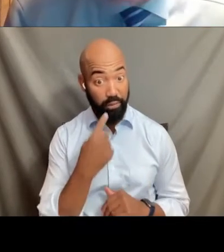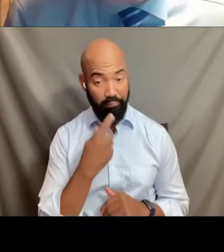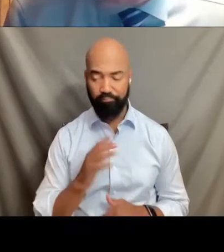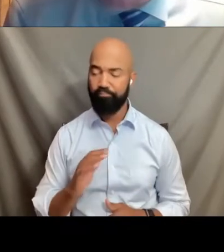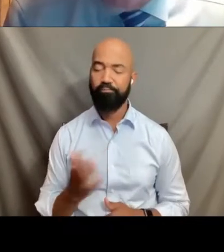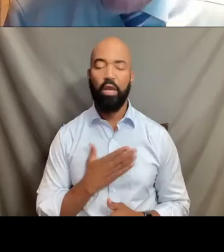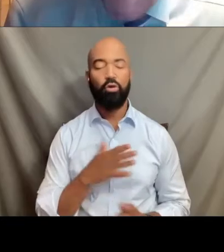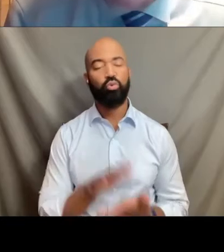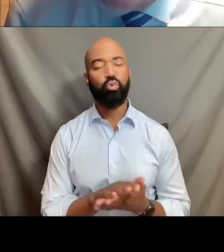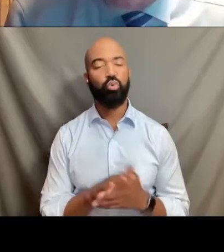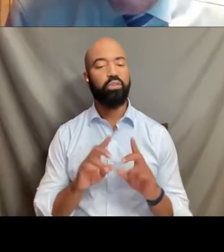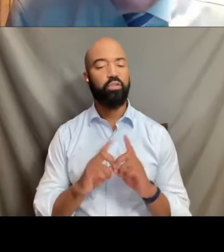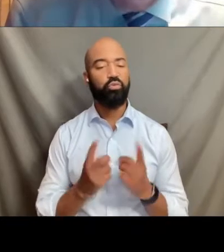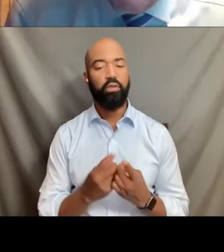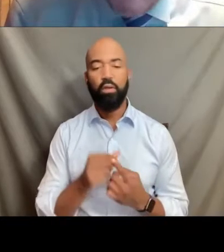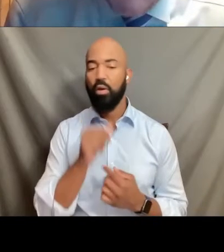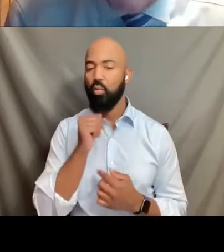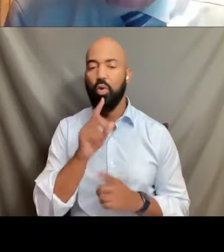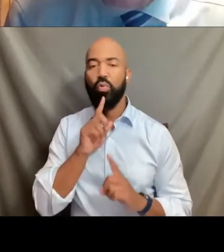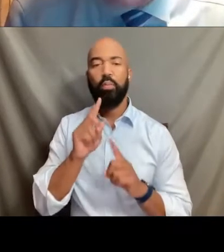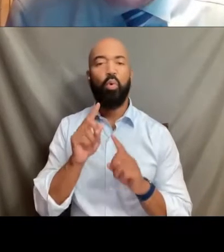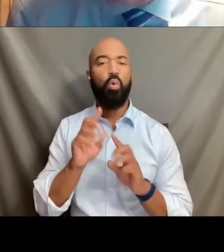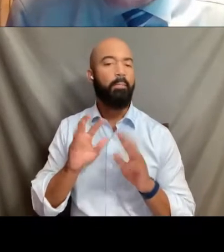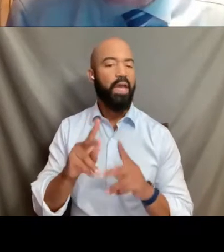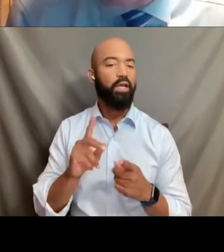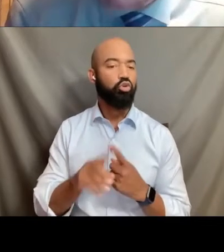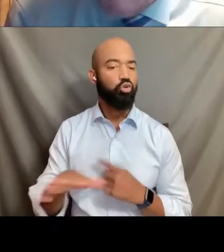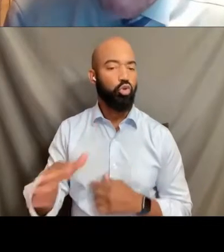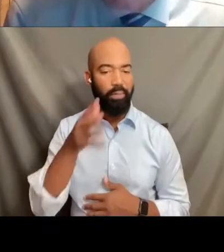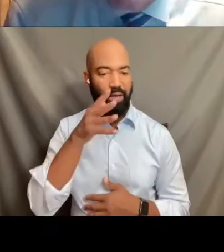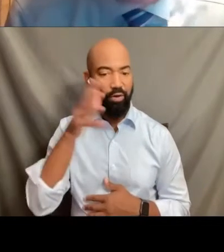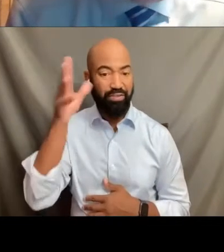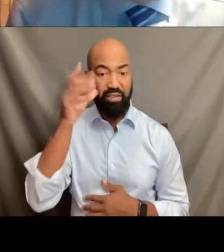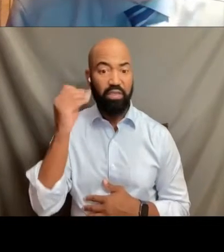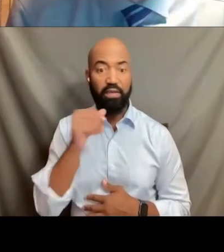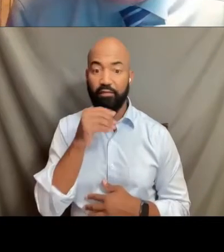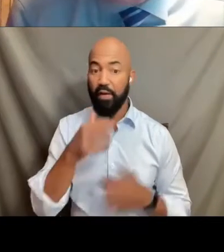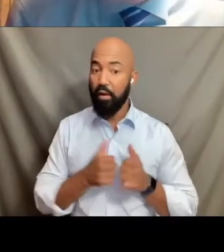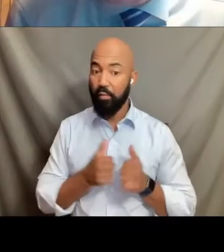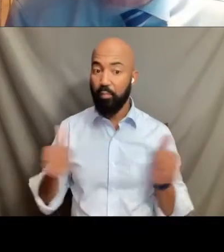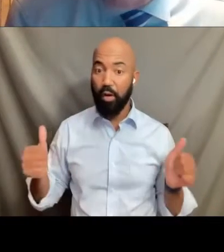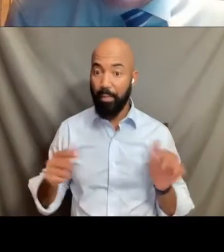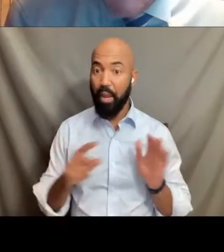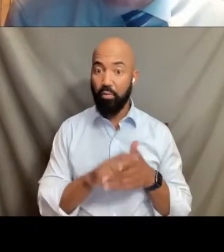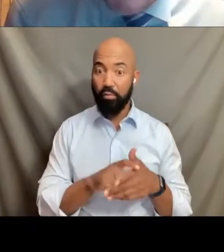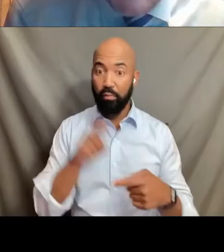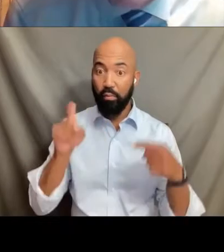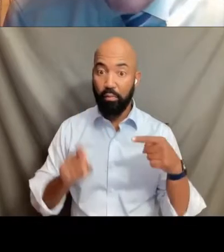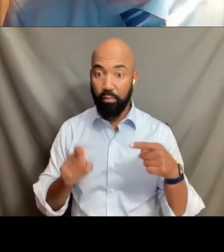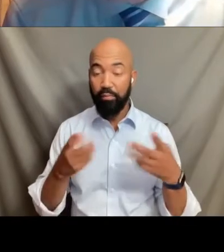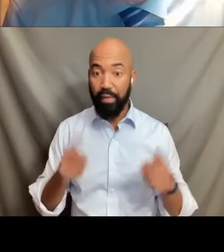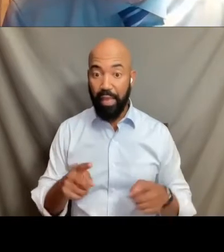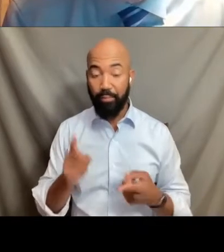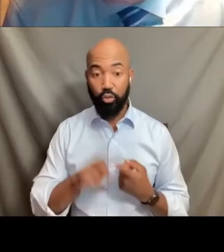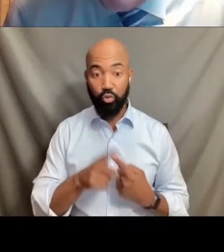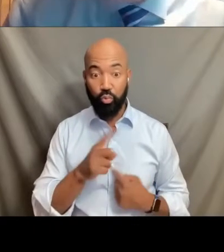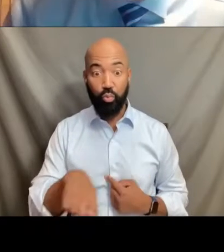we will not report back to your parents on that if you have not yet come out to them, if you have not had those very important candid conversations,